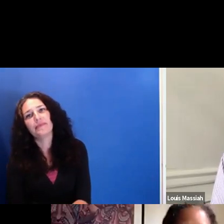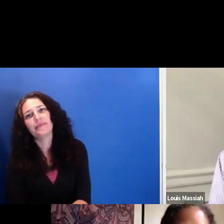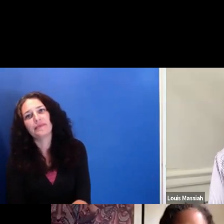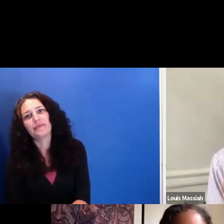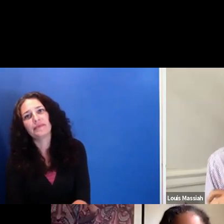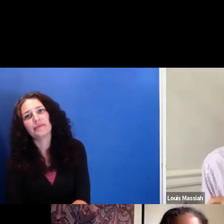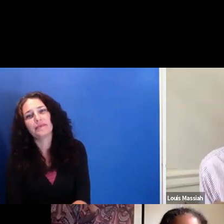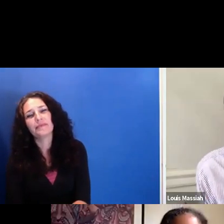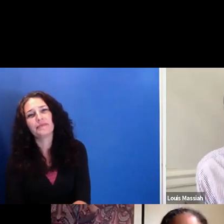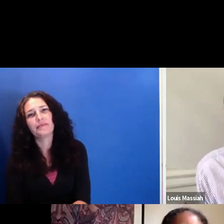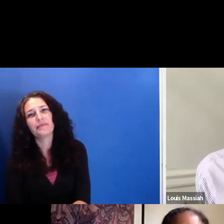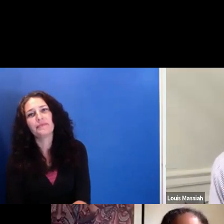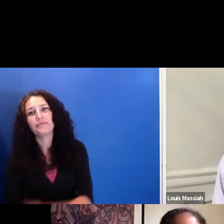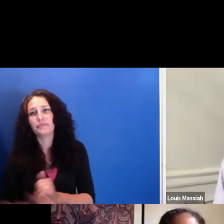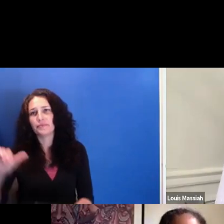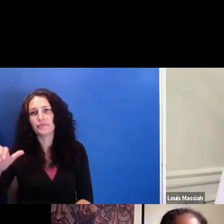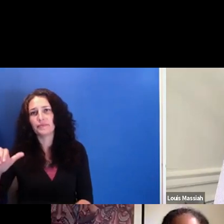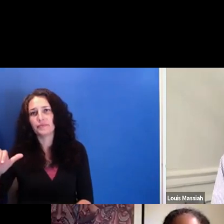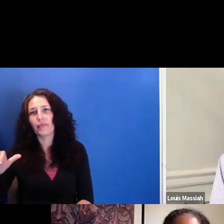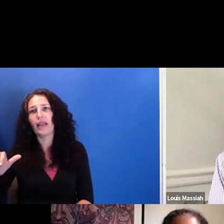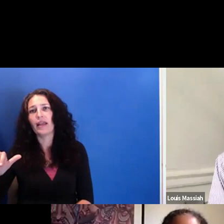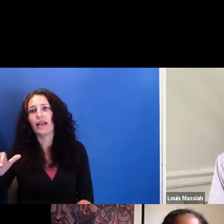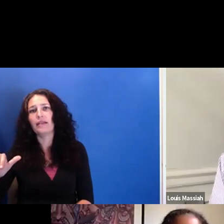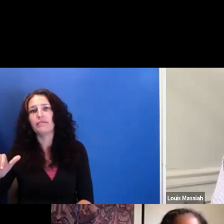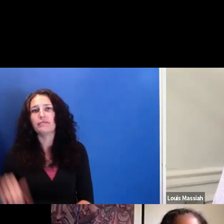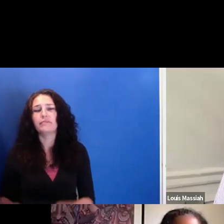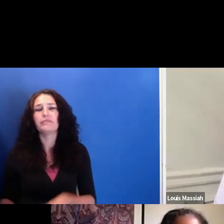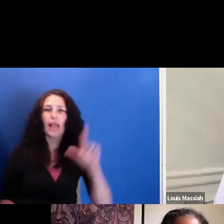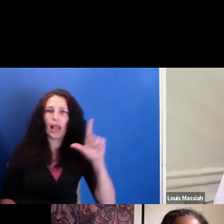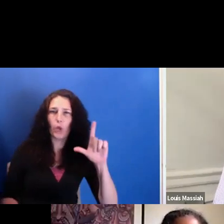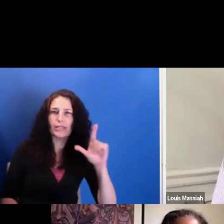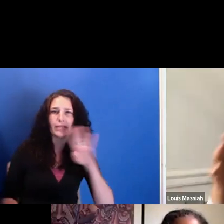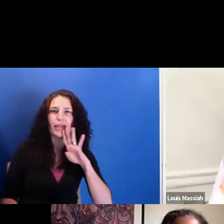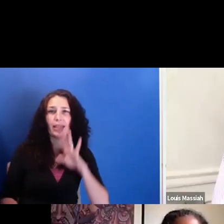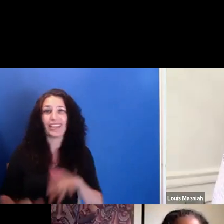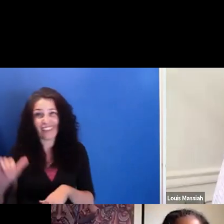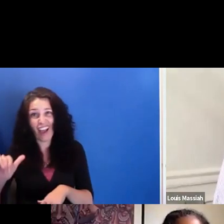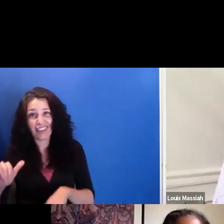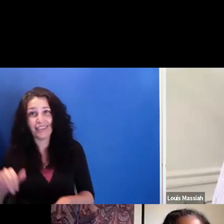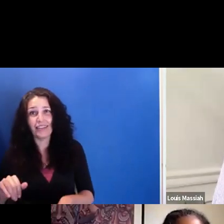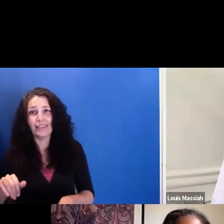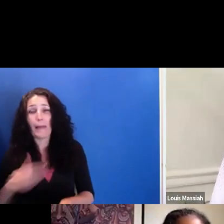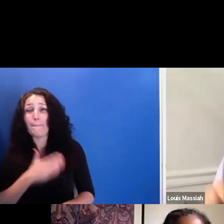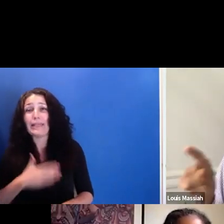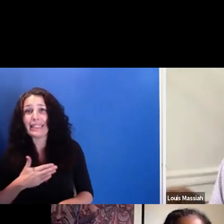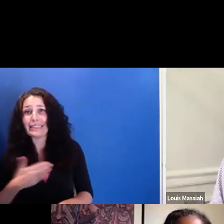Yvonne, please interrupt me, but just really briefly, I mean, so, yes, we were talking about film schools.